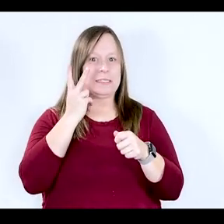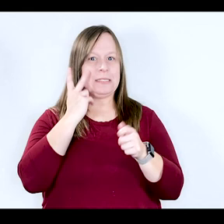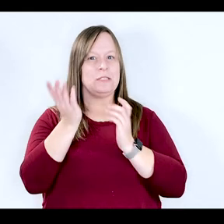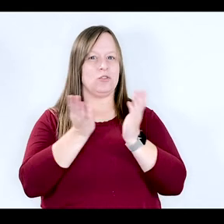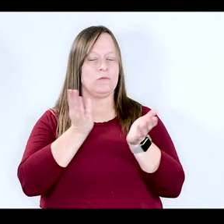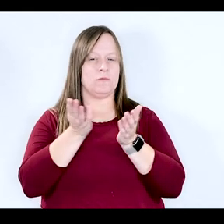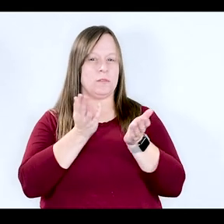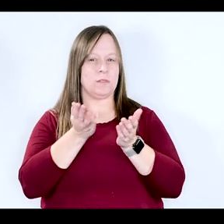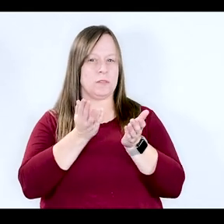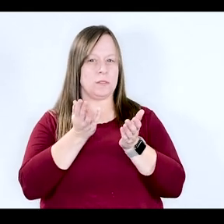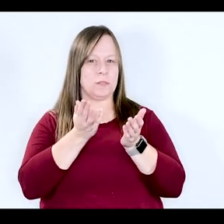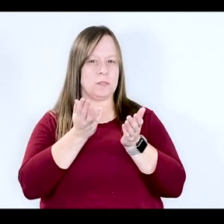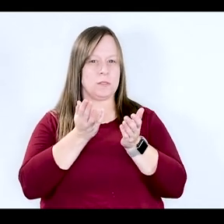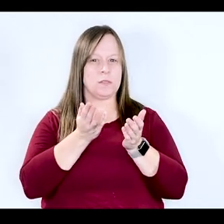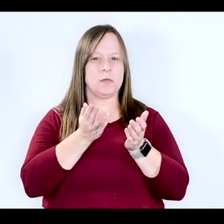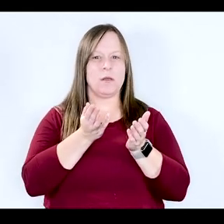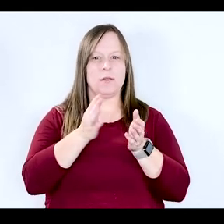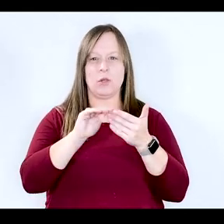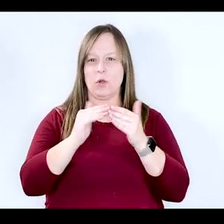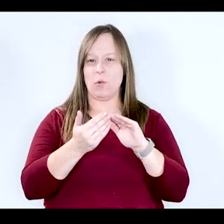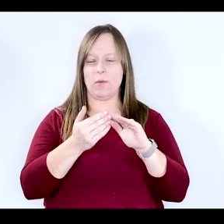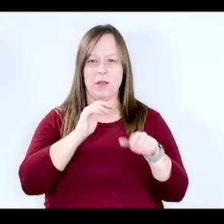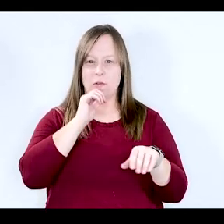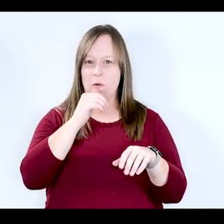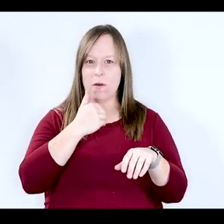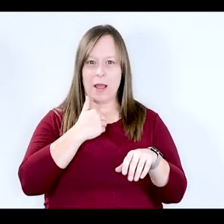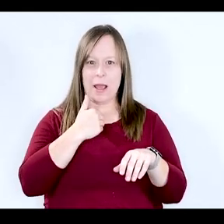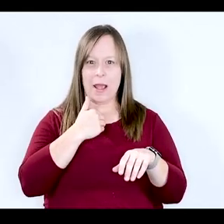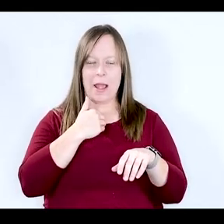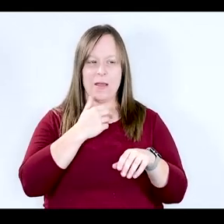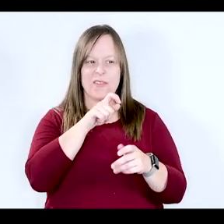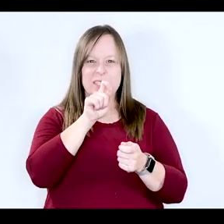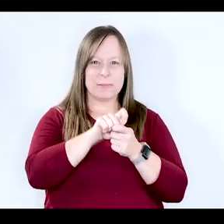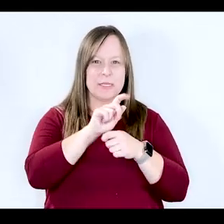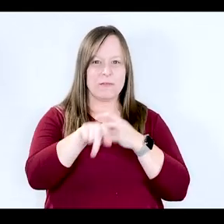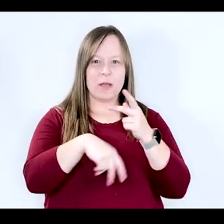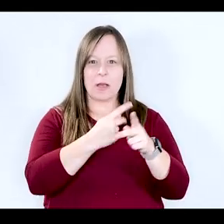services in the community if they don't have a kind of particular type of